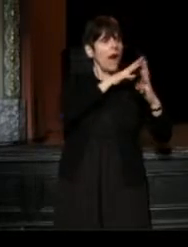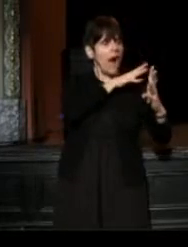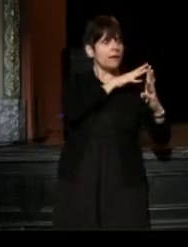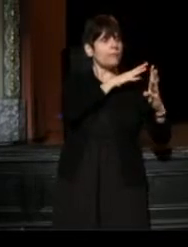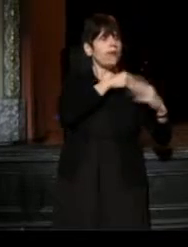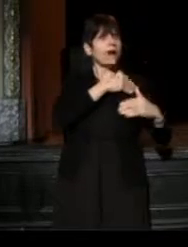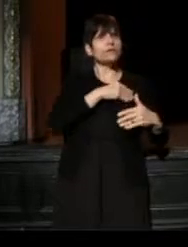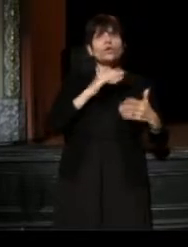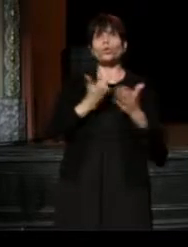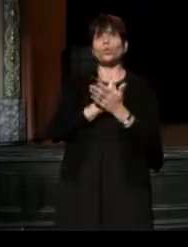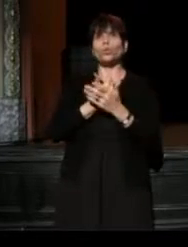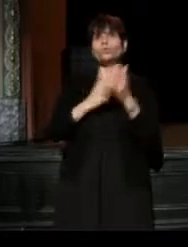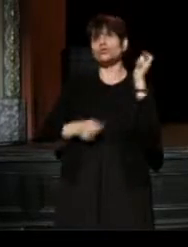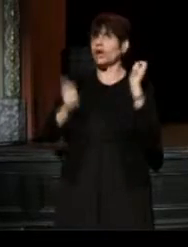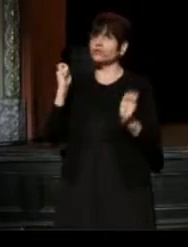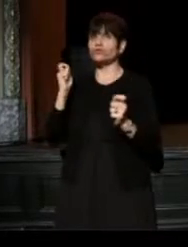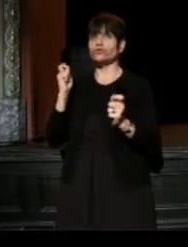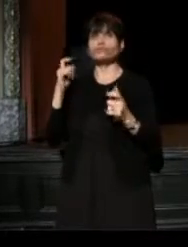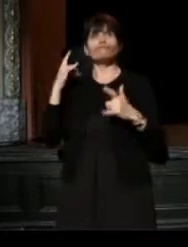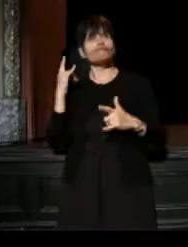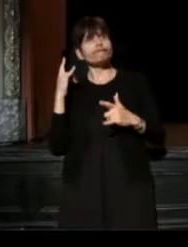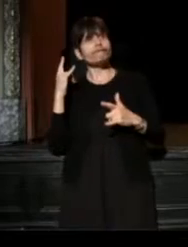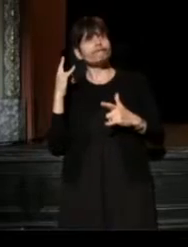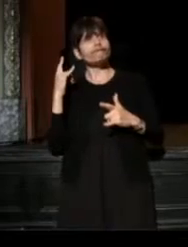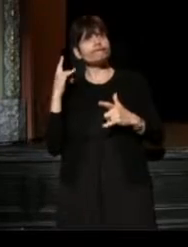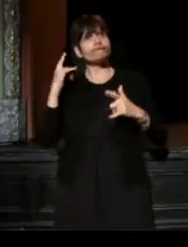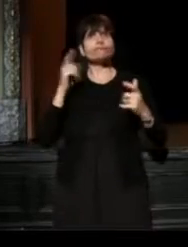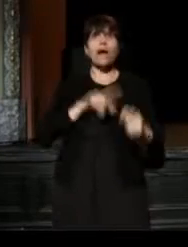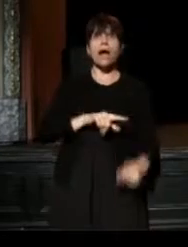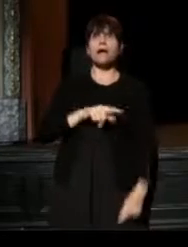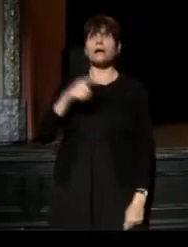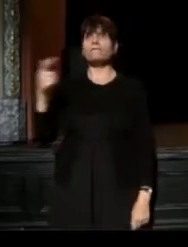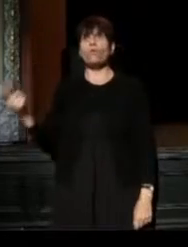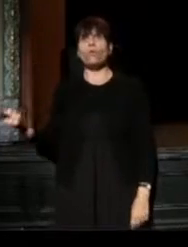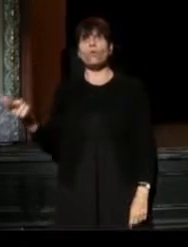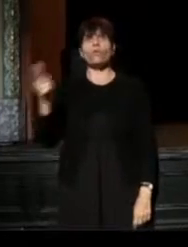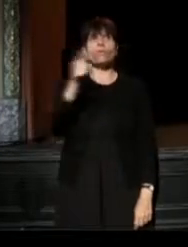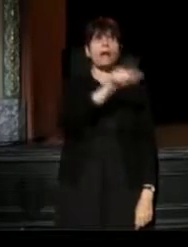take a new pose; we do this moving back and forth for 35 minutes.